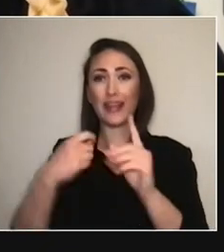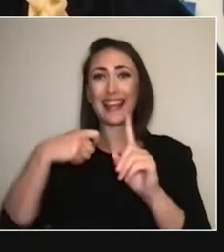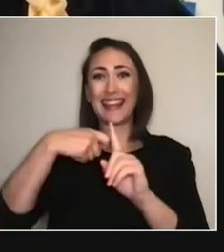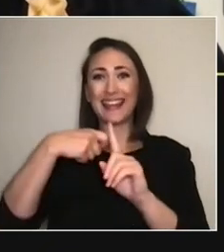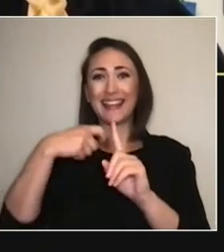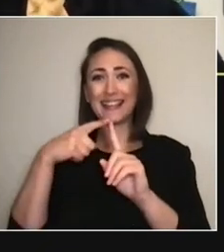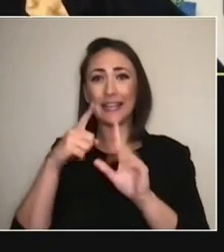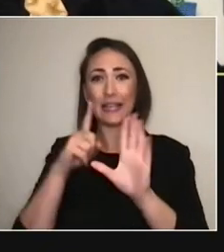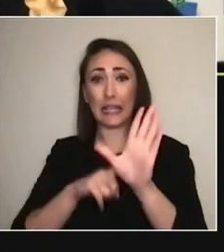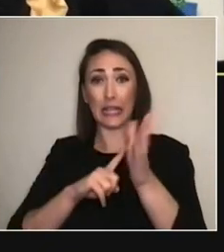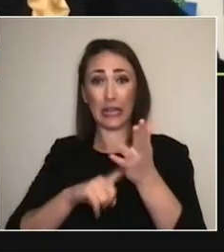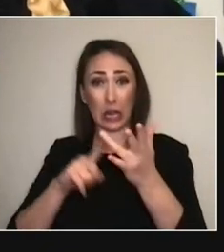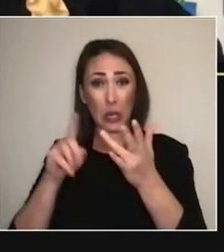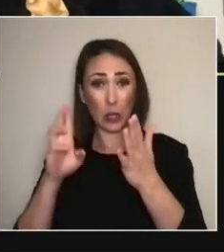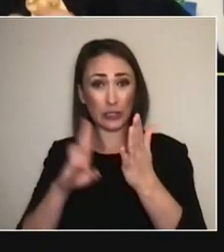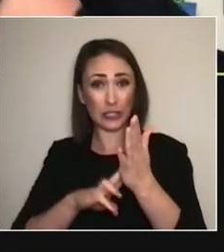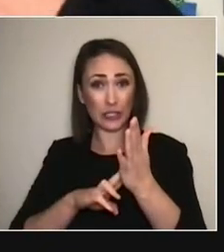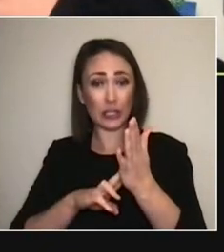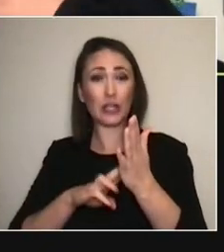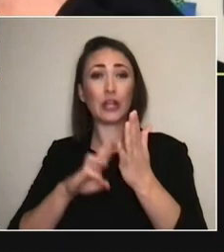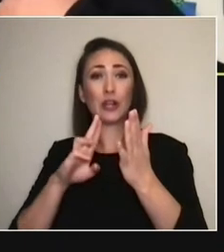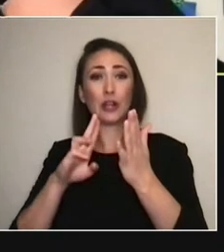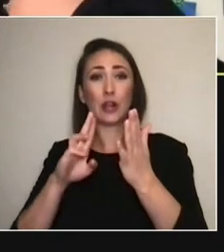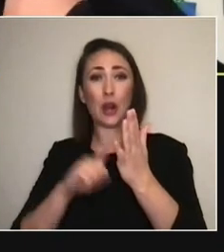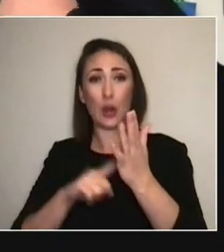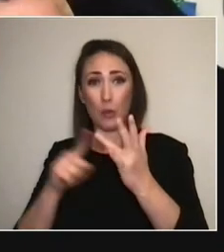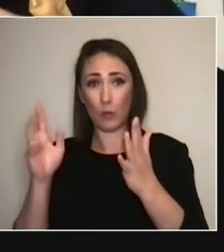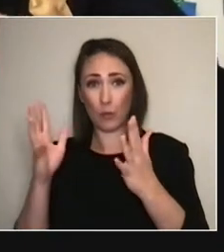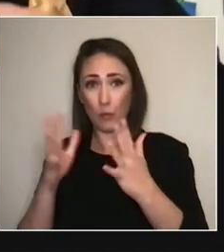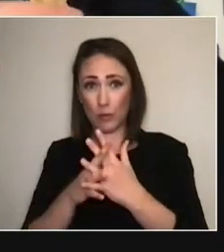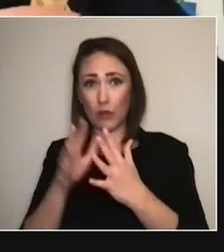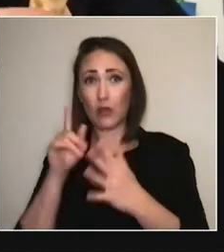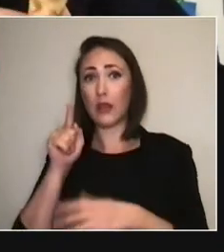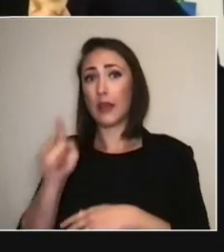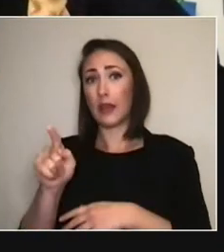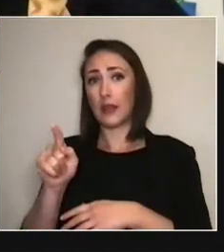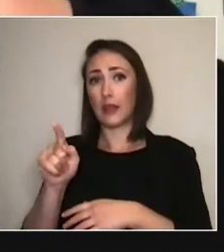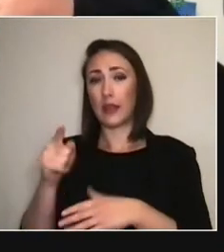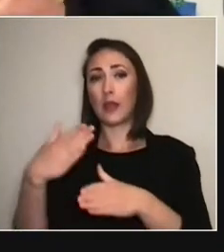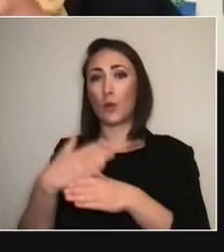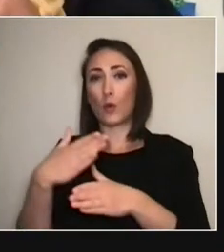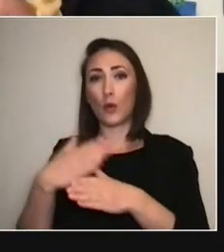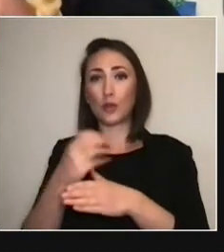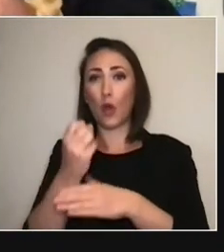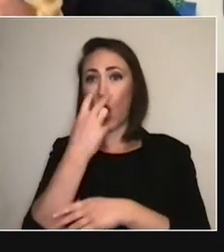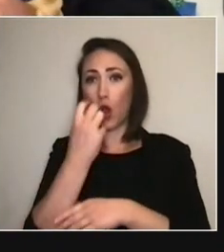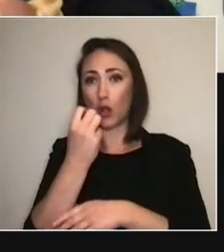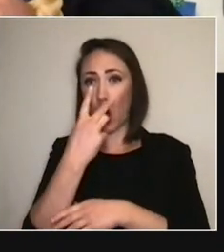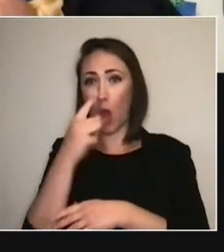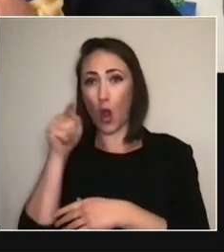theatre director of the West Kowloon Cultural District in Hong Kong. - In Hong Kong, yeah. It's a brand new cultural district.